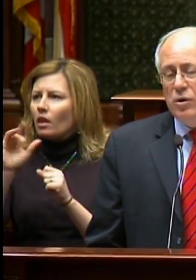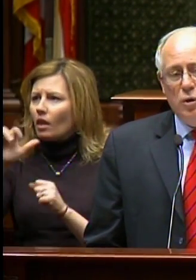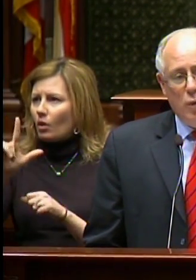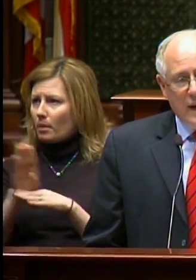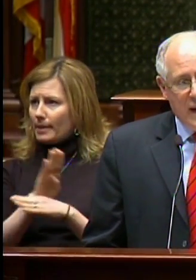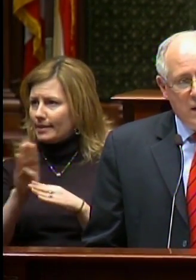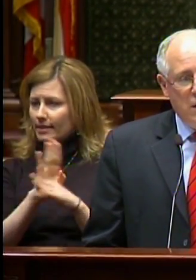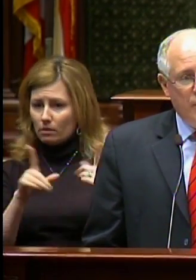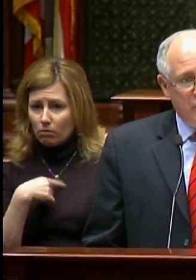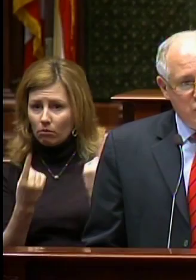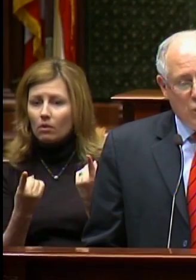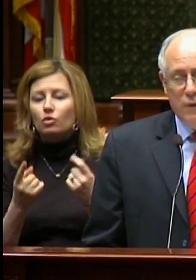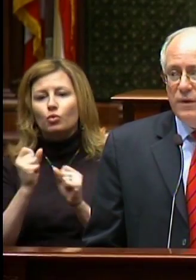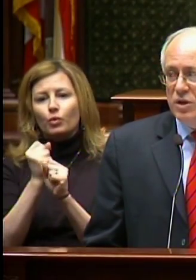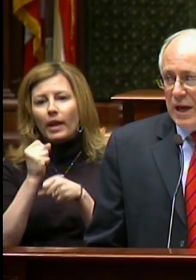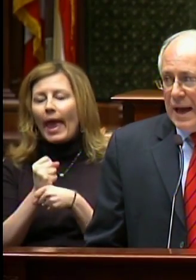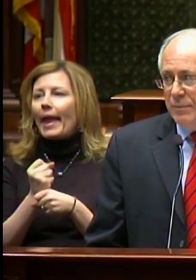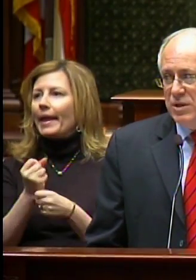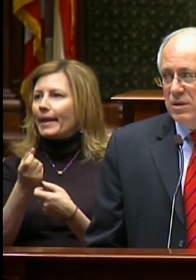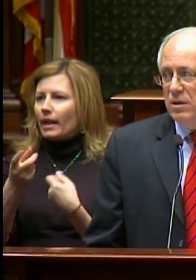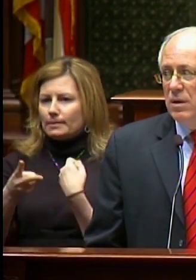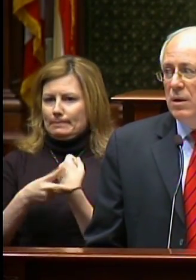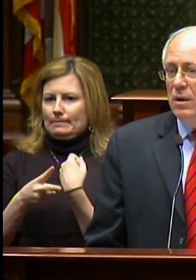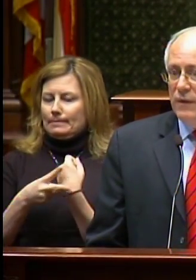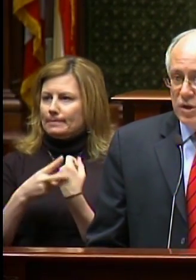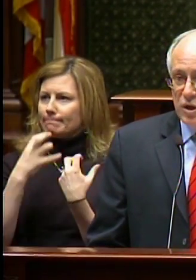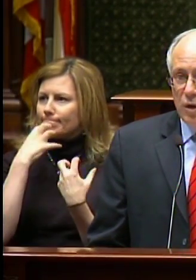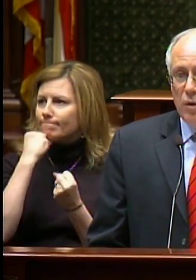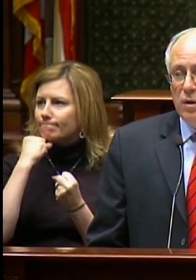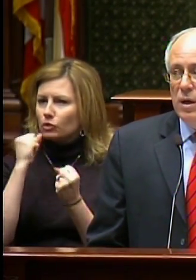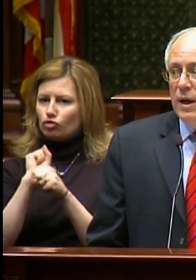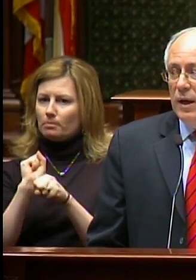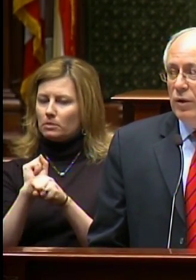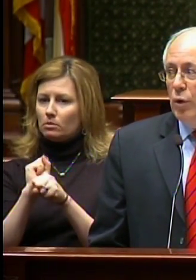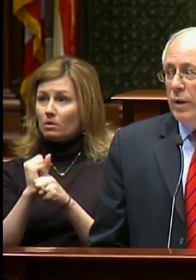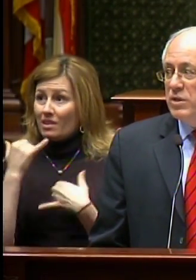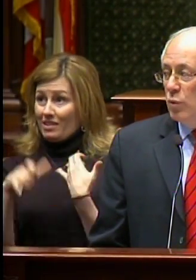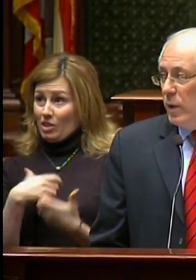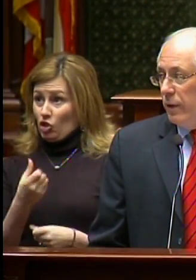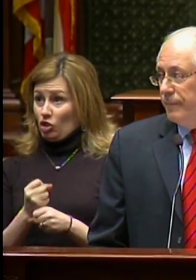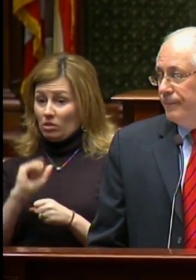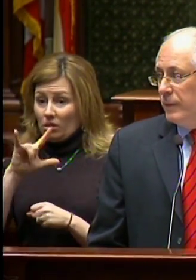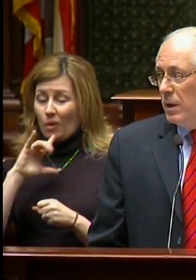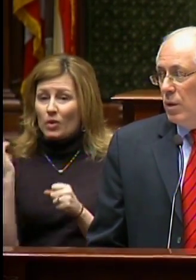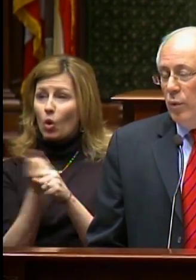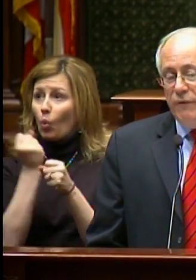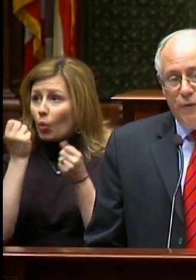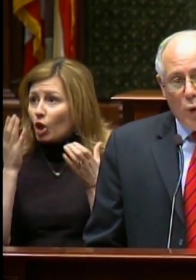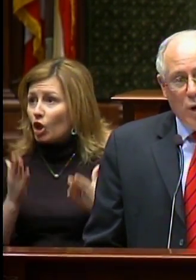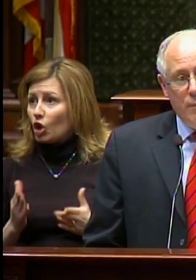to create and preserve jobs. This year, Illinois was the winner when Ford